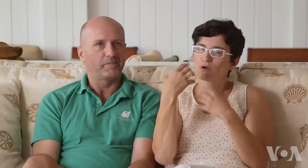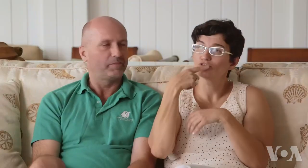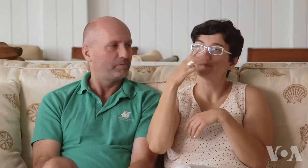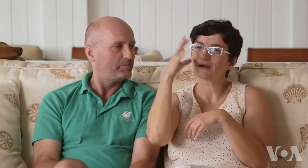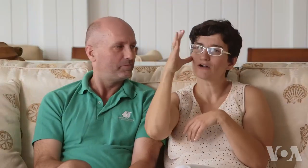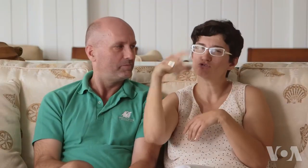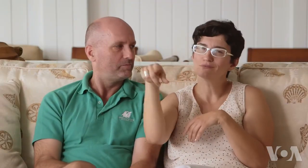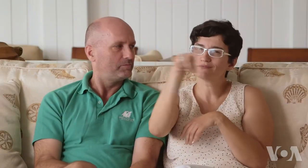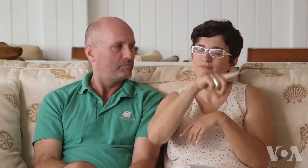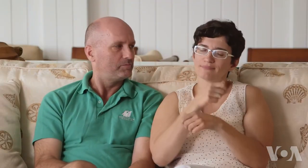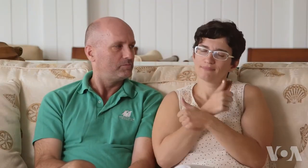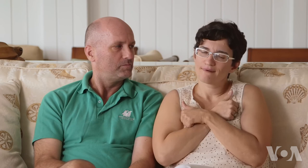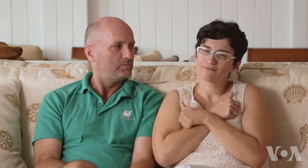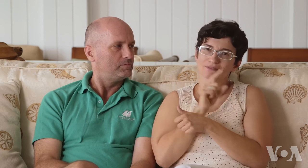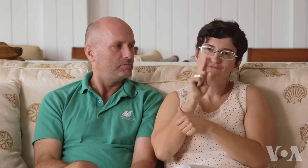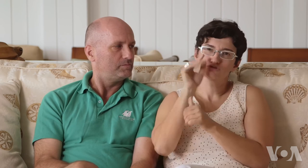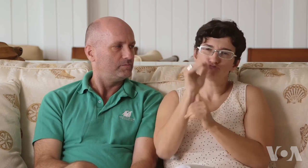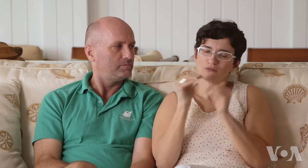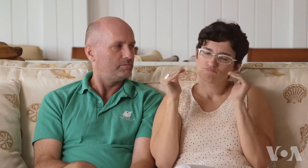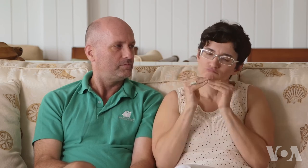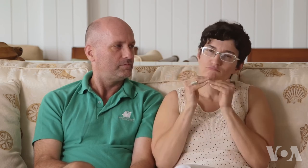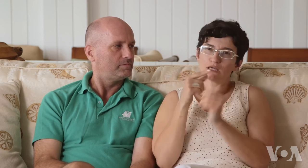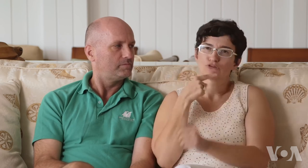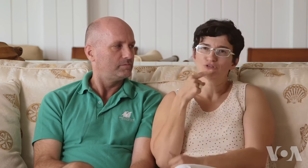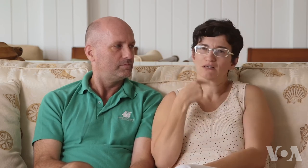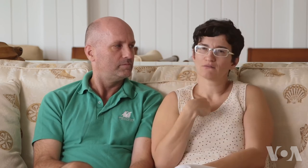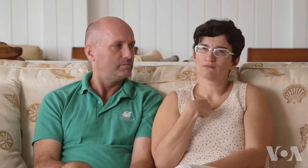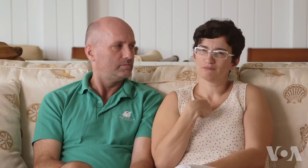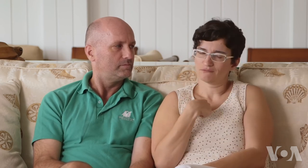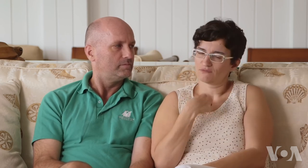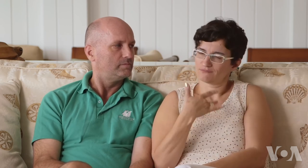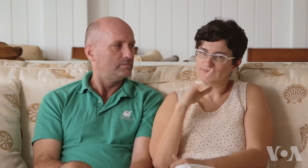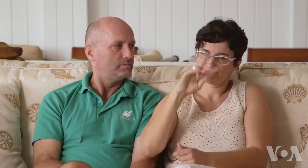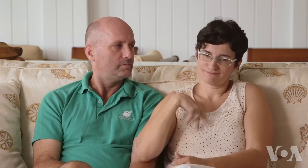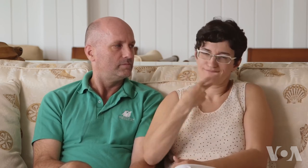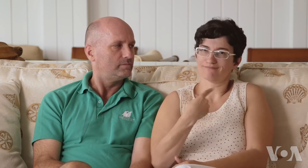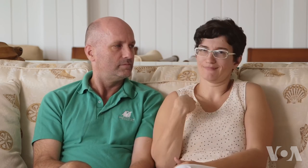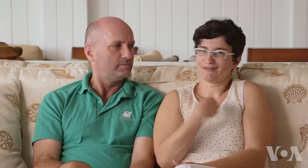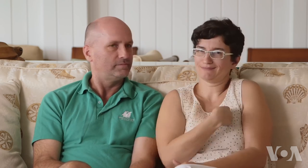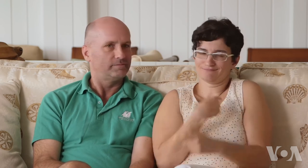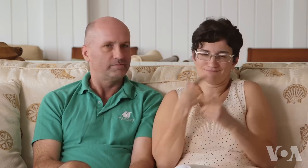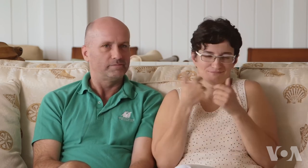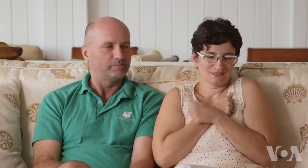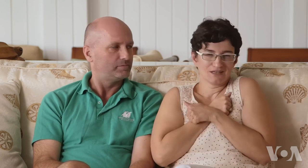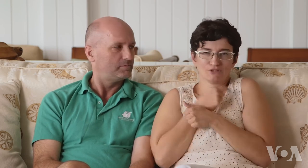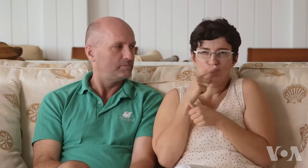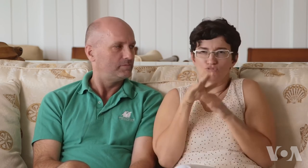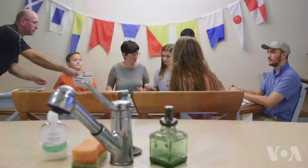I want hearing parents to love their deaf children, just like I’m deaf and I love my hearing children.